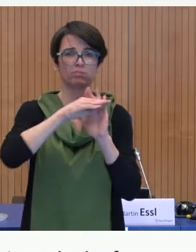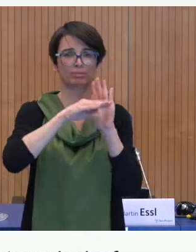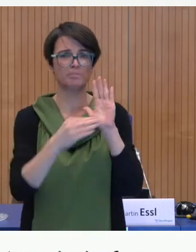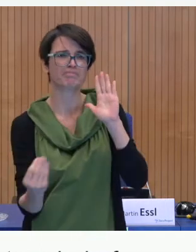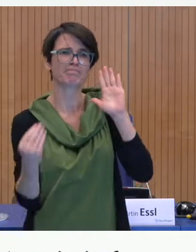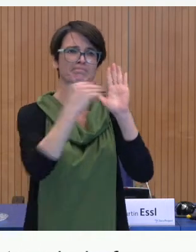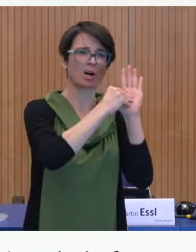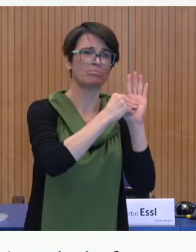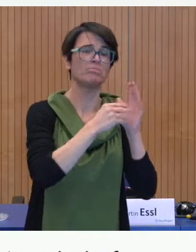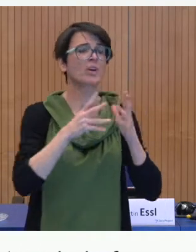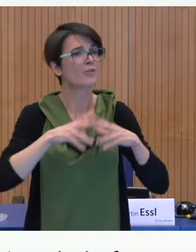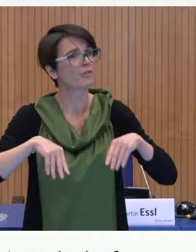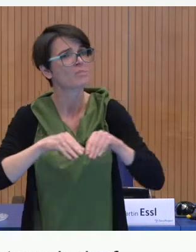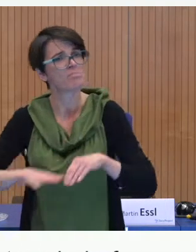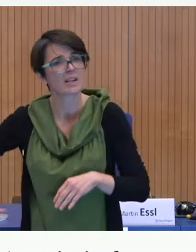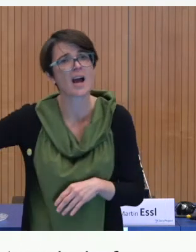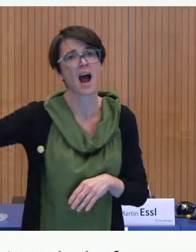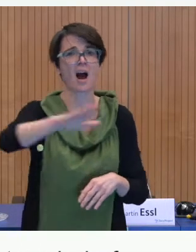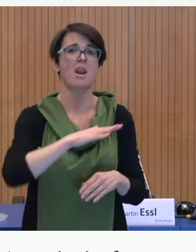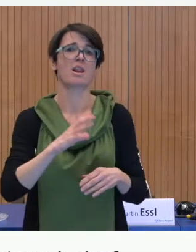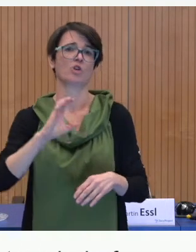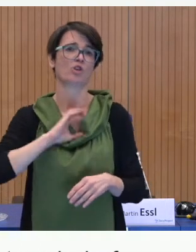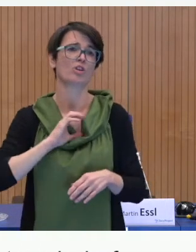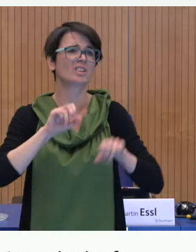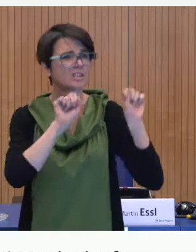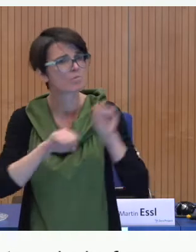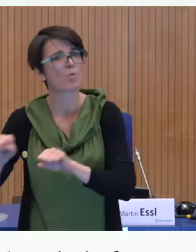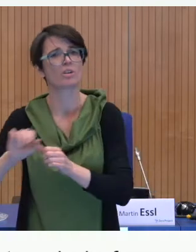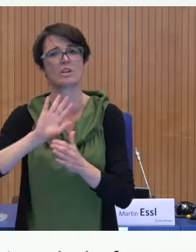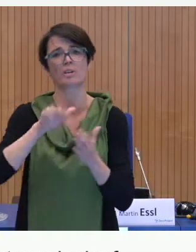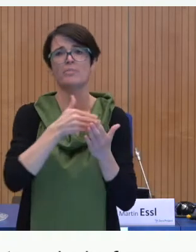families and their communication needs. We need lobbying that affected parents